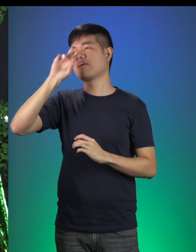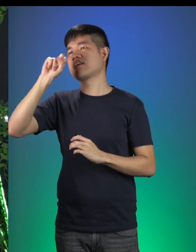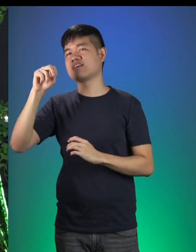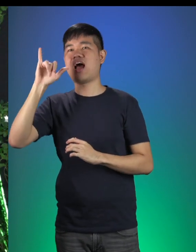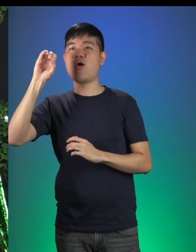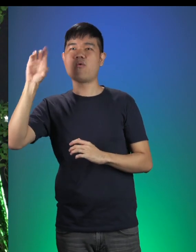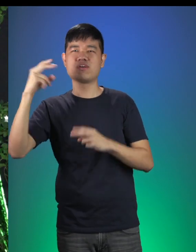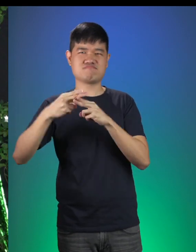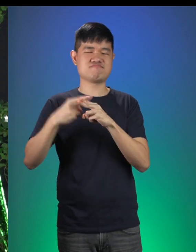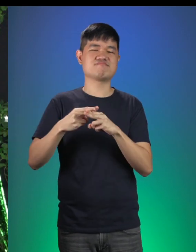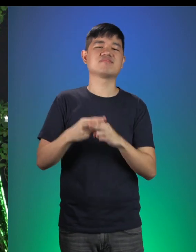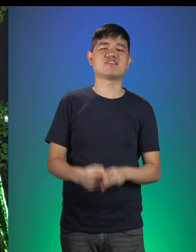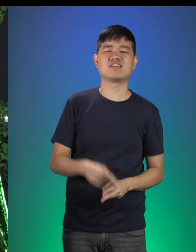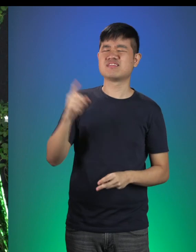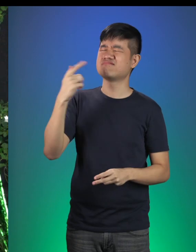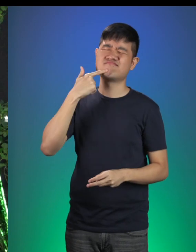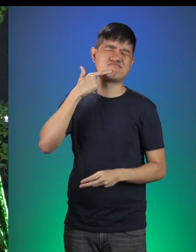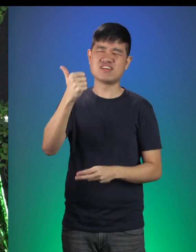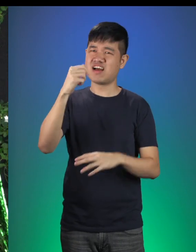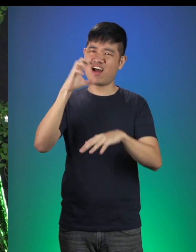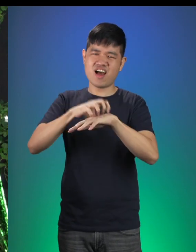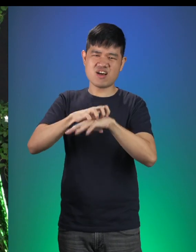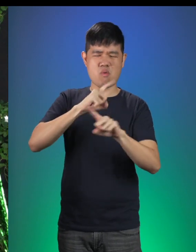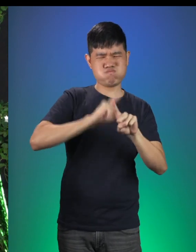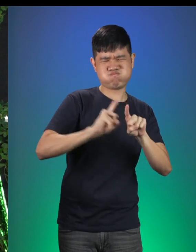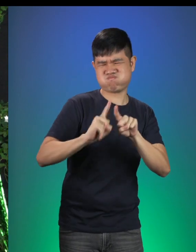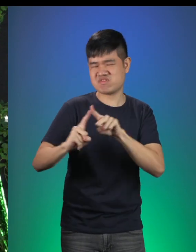And they bake the most delicious confectionary, cakes and cookies!